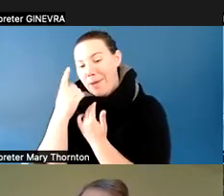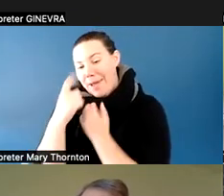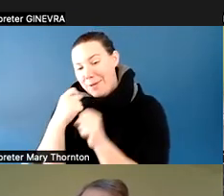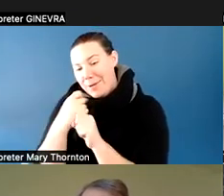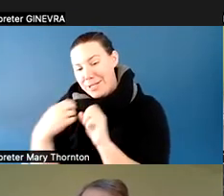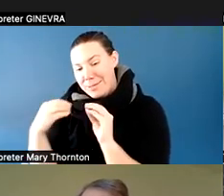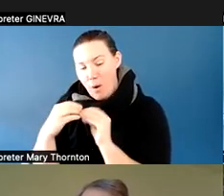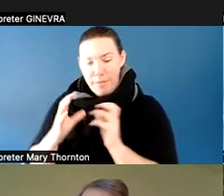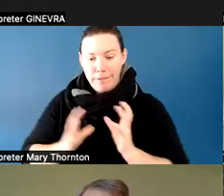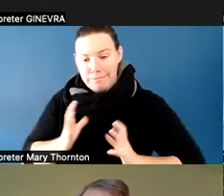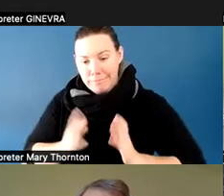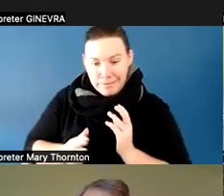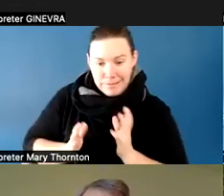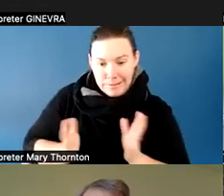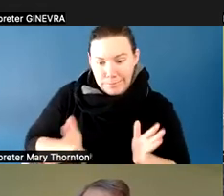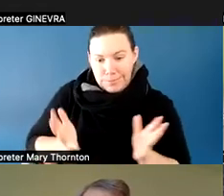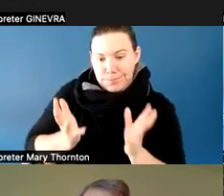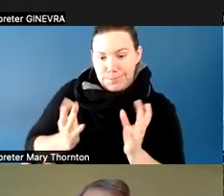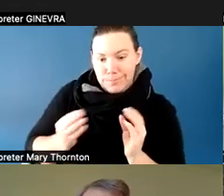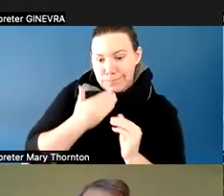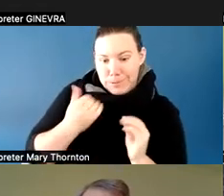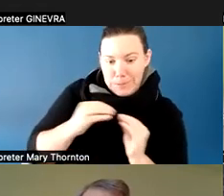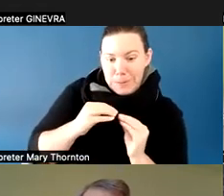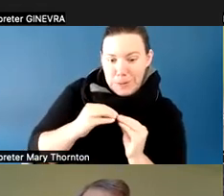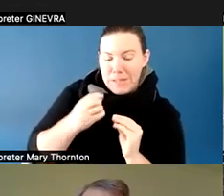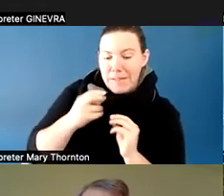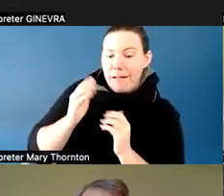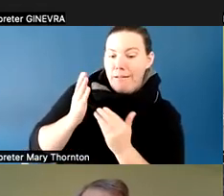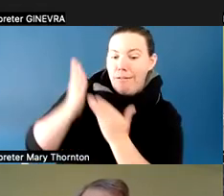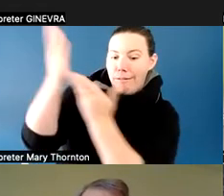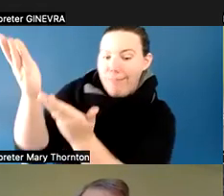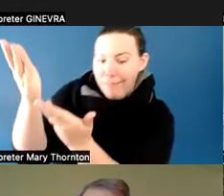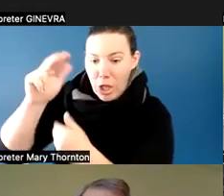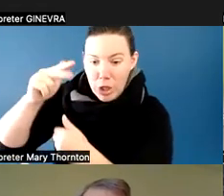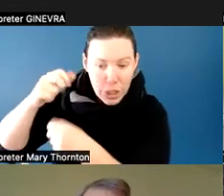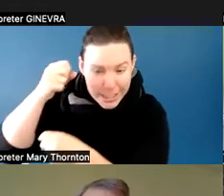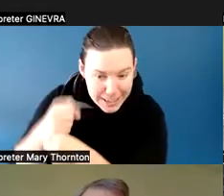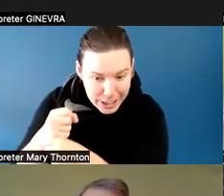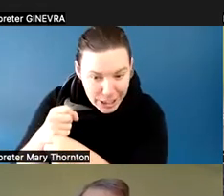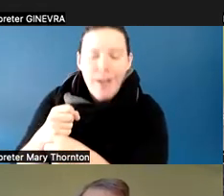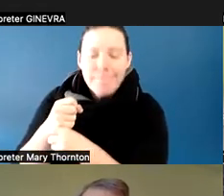And we did receive funding that third year. We were really thinking hard about it. So here we are.